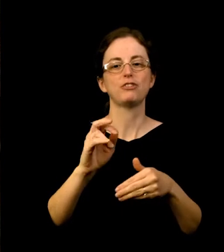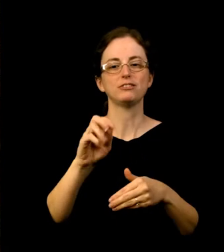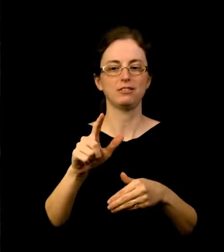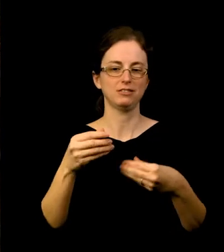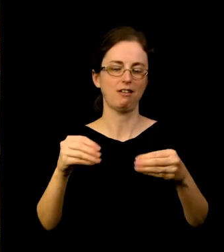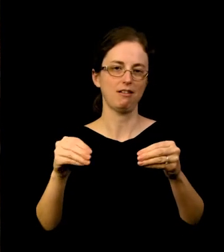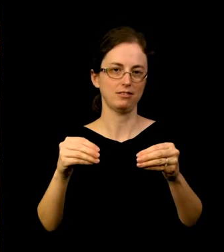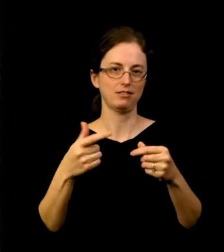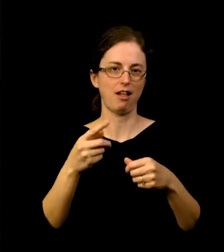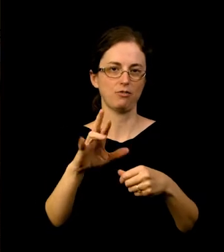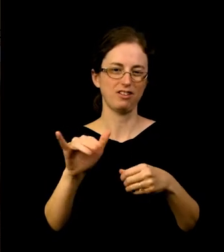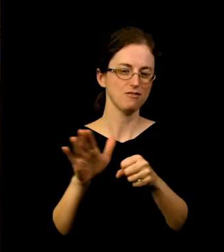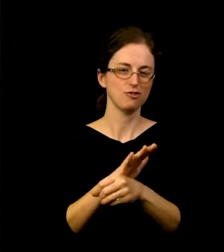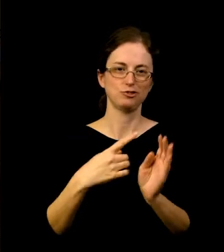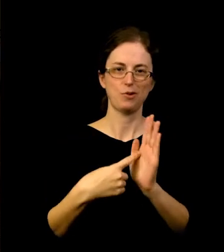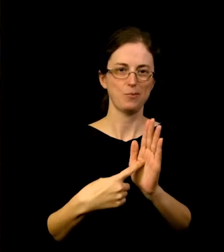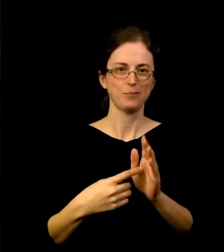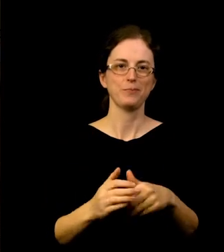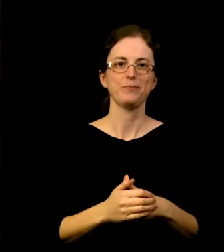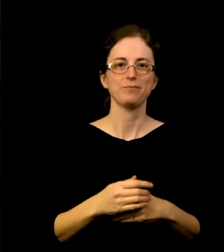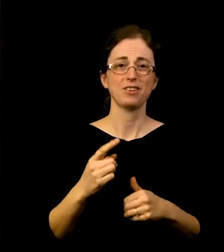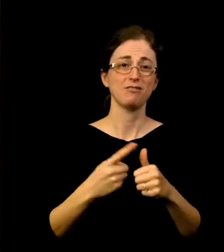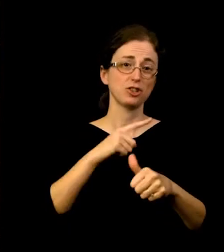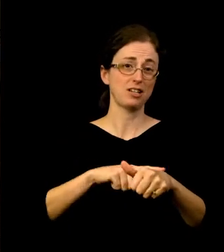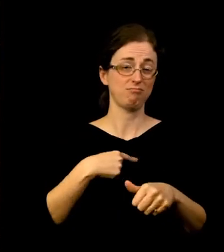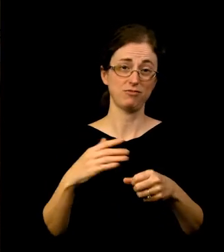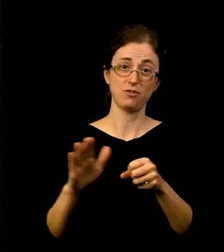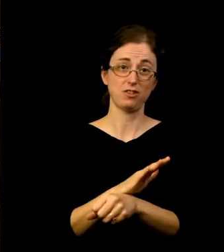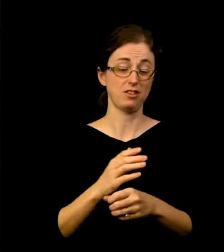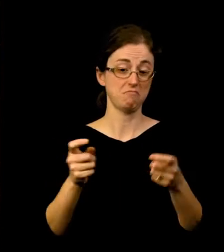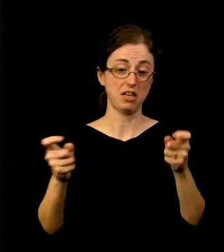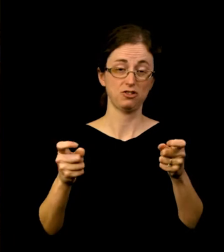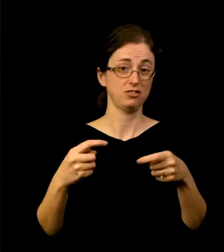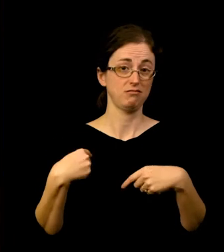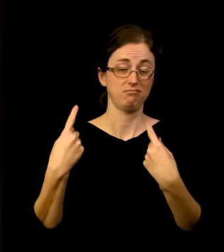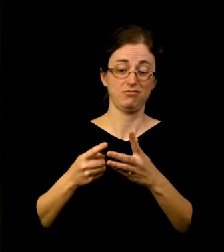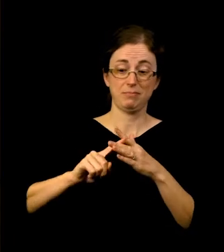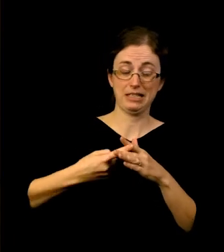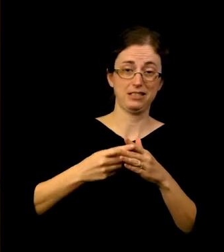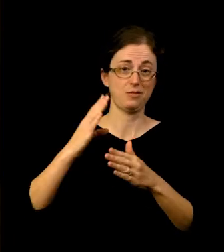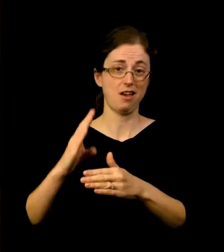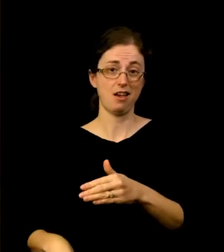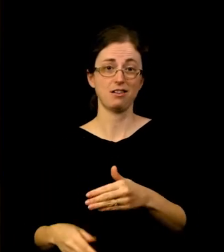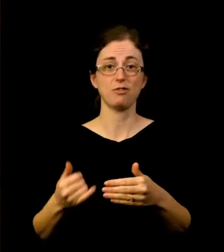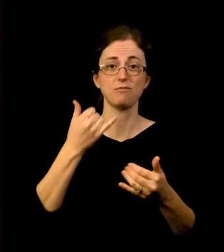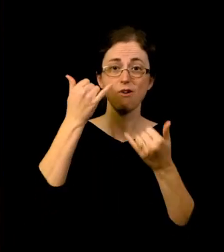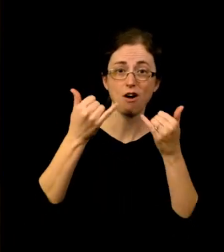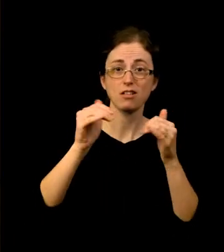It's the first time I've had this opportunity to fully manage the process, from calling out to artists to submit new artworks.